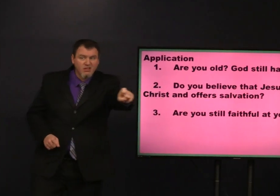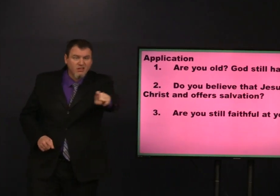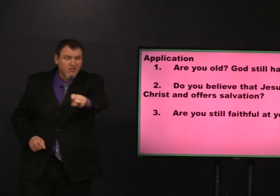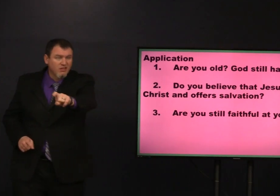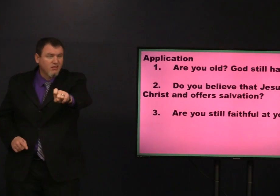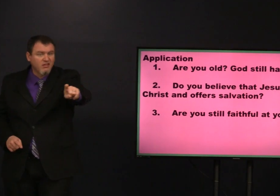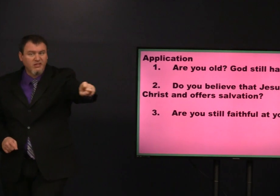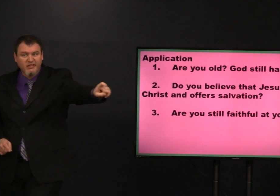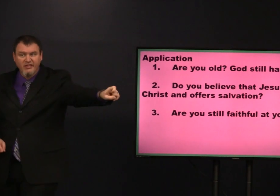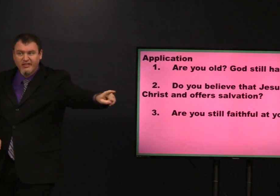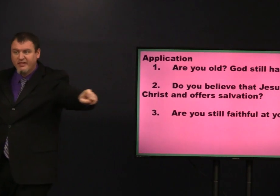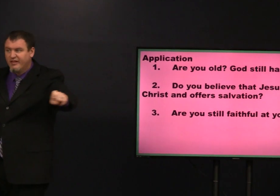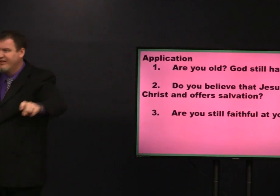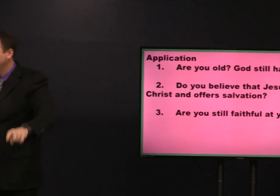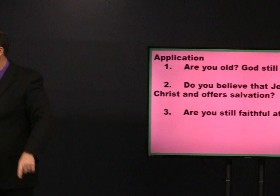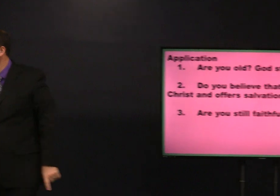are you still faithful at your age